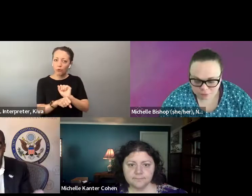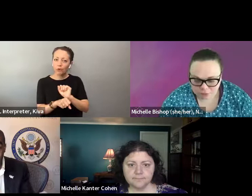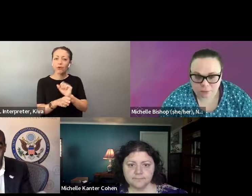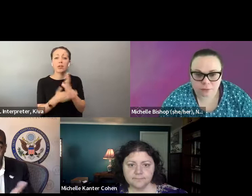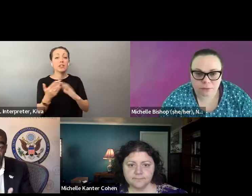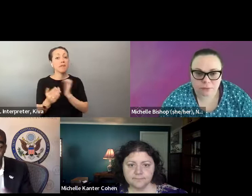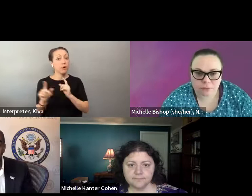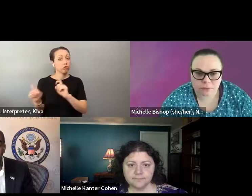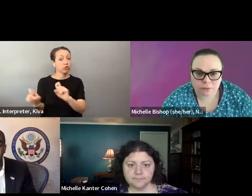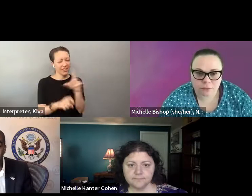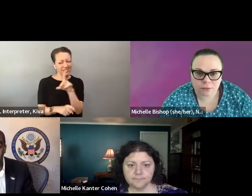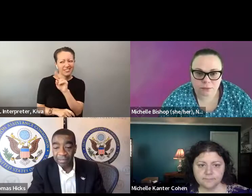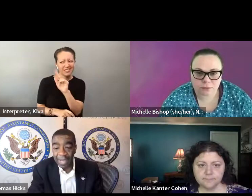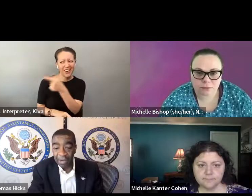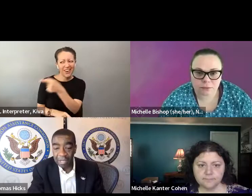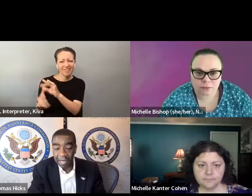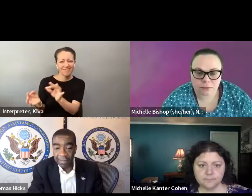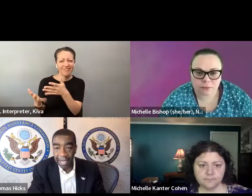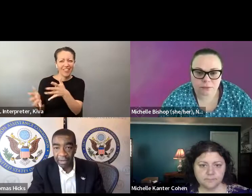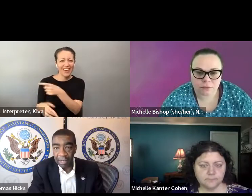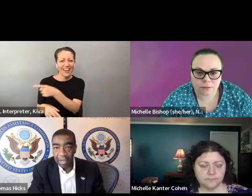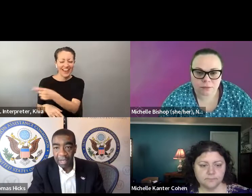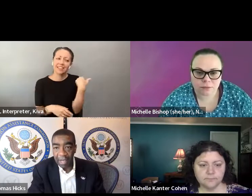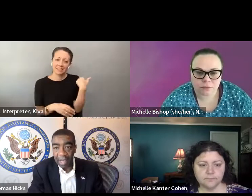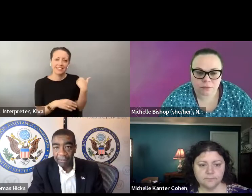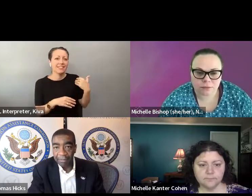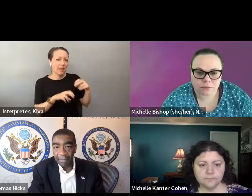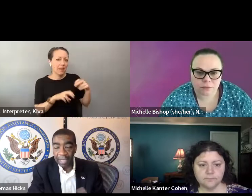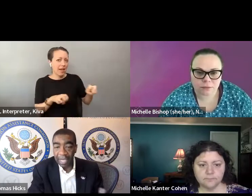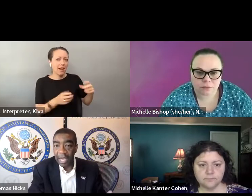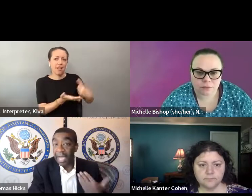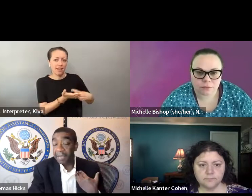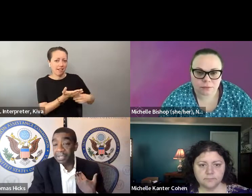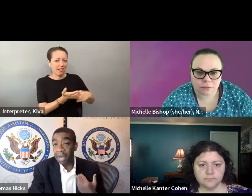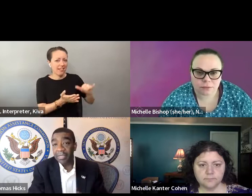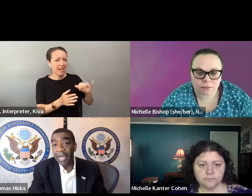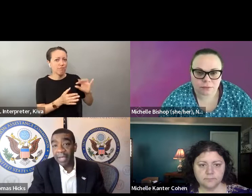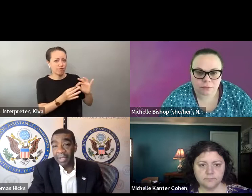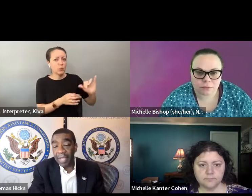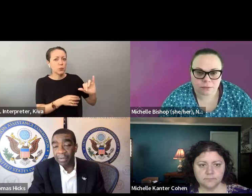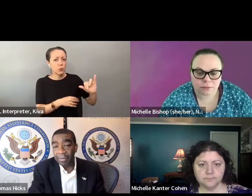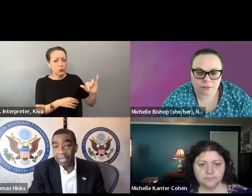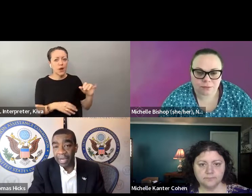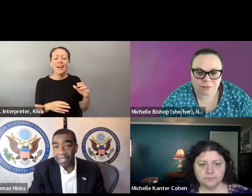Pleased that talk about the EAC and all the work we've done and some of the surveys that Doug mentioned and other Election Assistance Commission. I want to thank access to access to vote Florida and the conference organizers for having me, today please, to talk about the Eac and all the work that we've done and some of the surveys that Doug mentioned and other people on the last panel talked